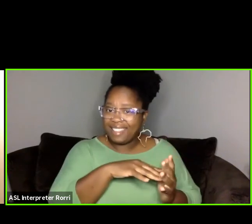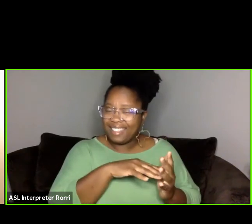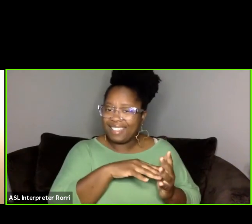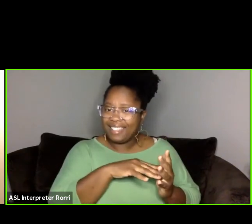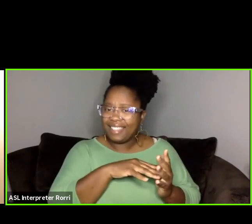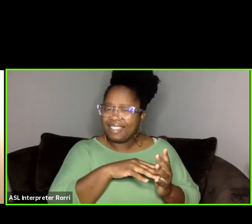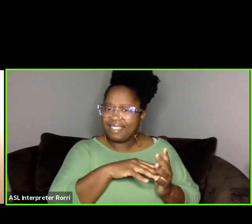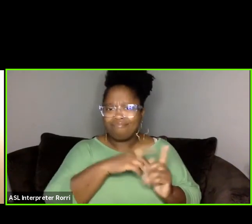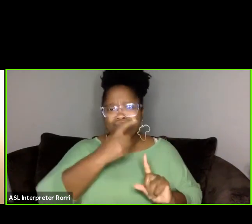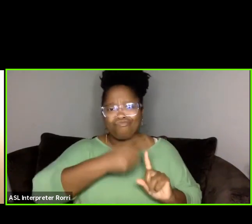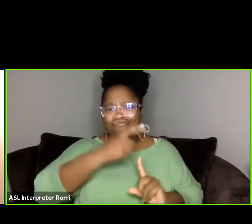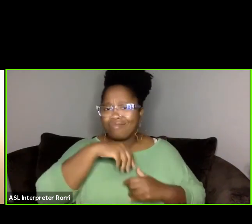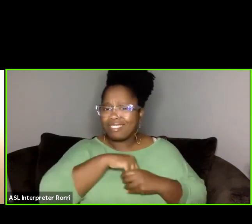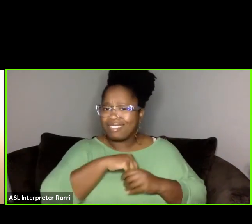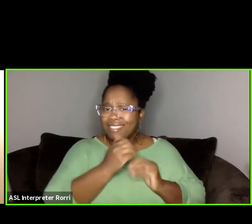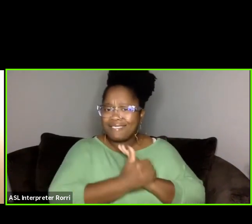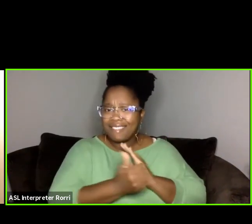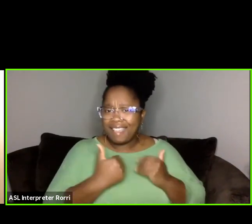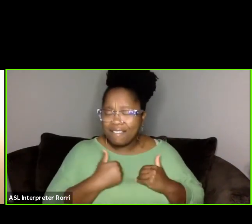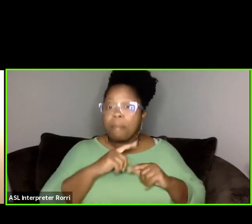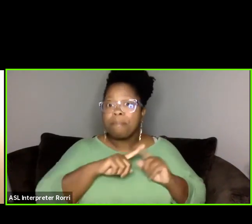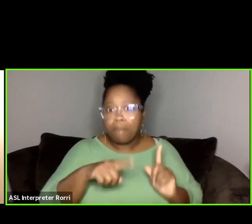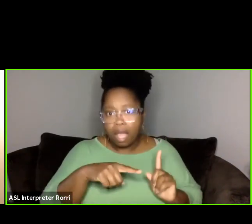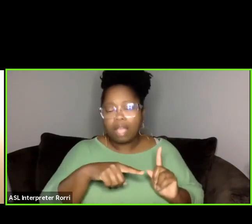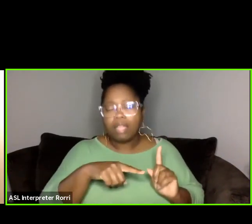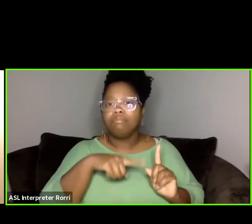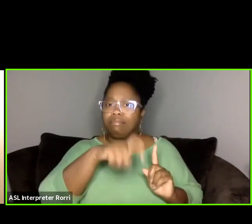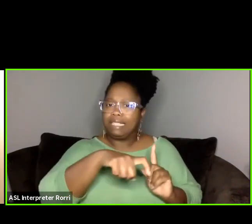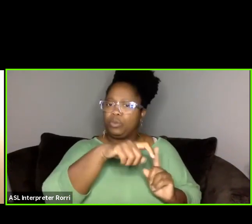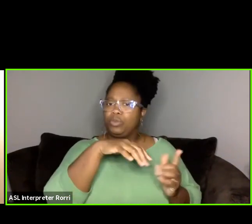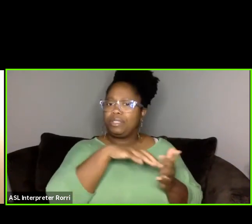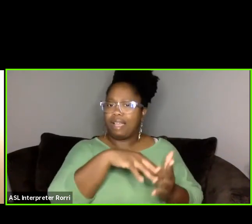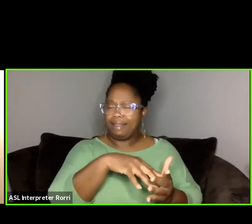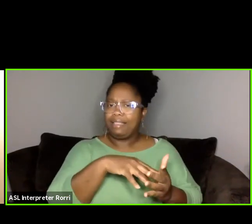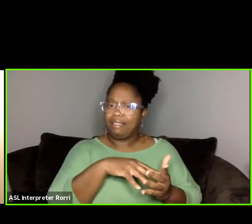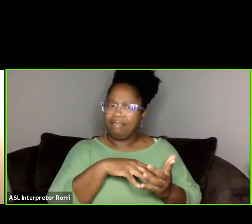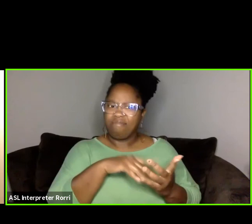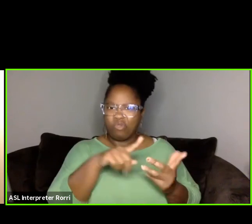in which you will learn even more about the craft